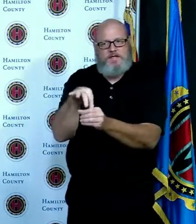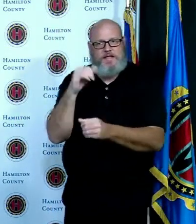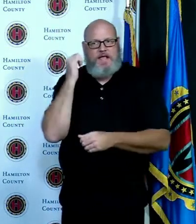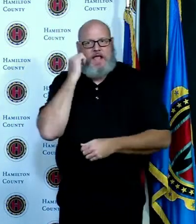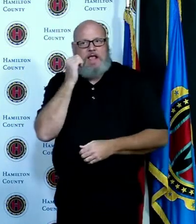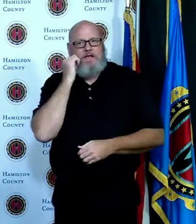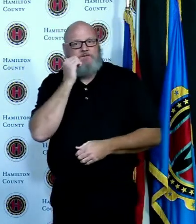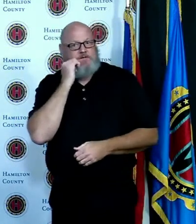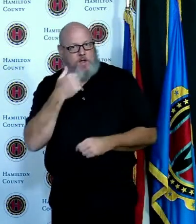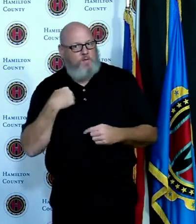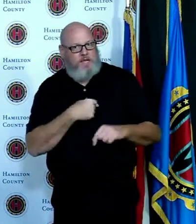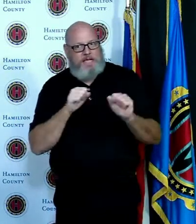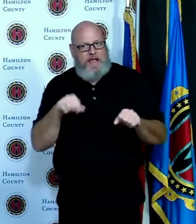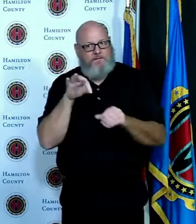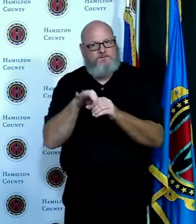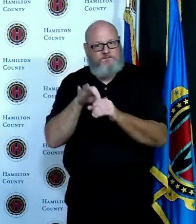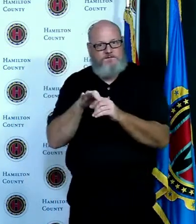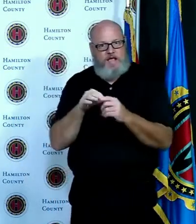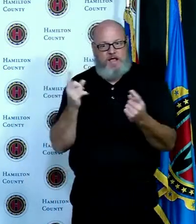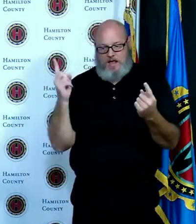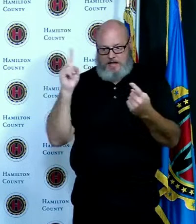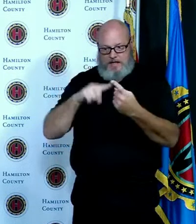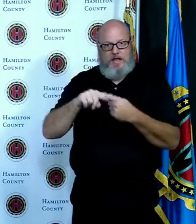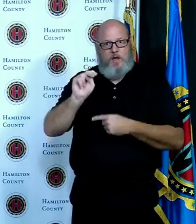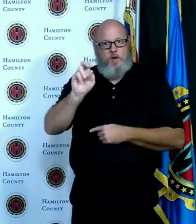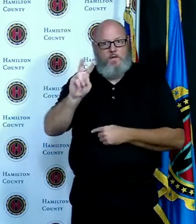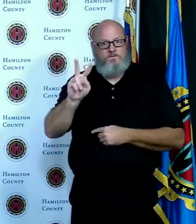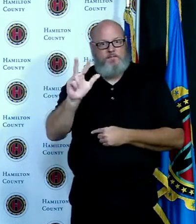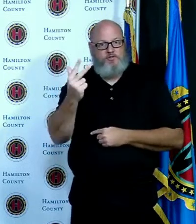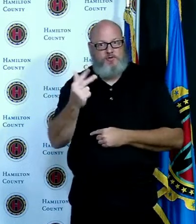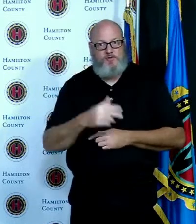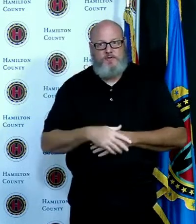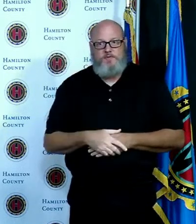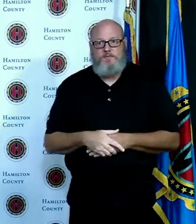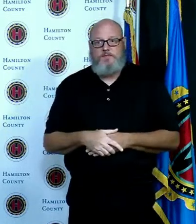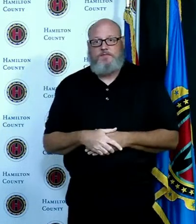because the Board of Elections is now open on weekends and so where we've got a couple